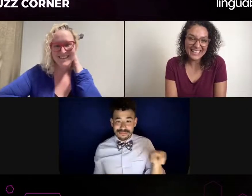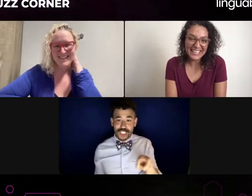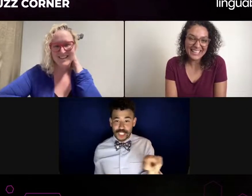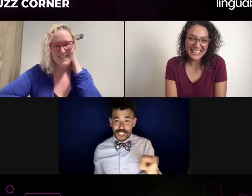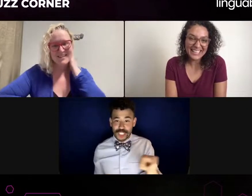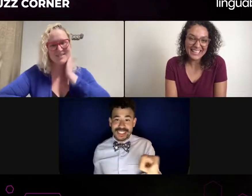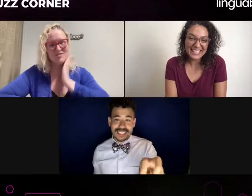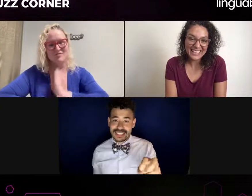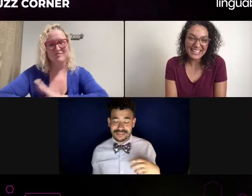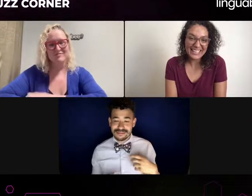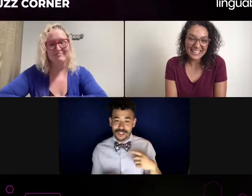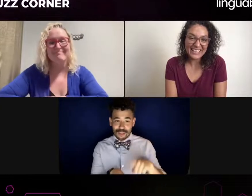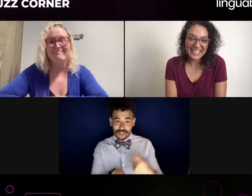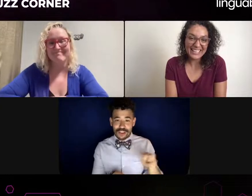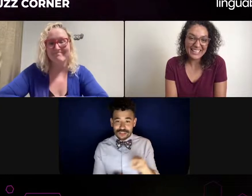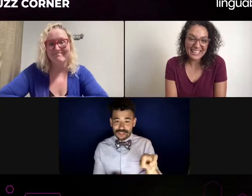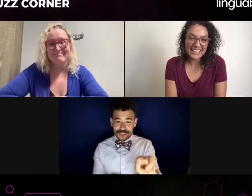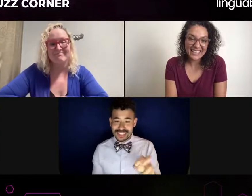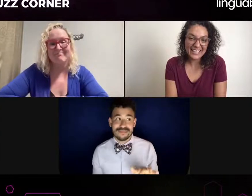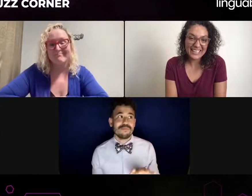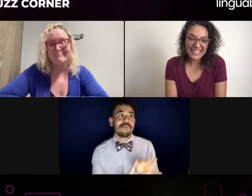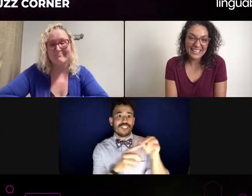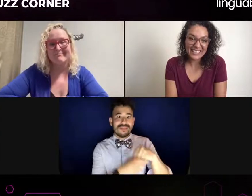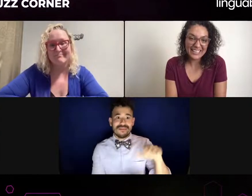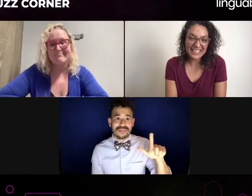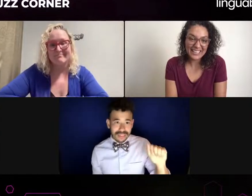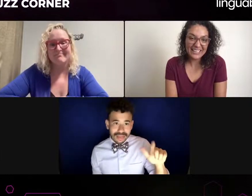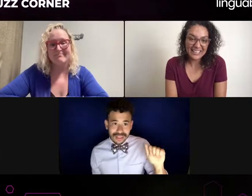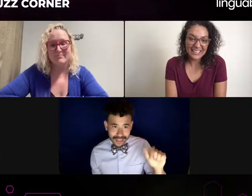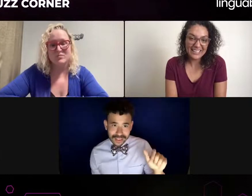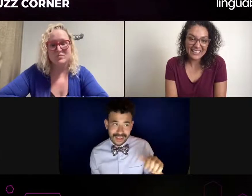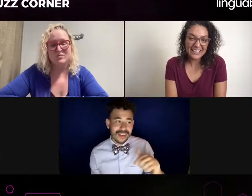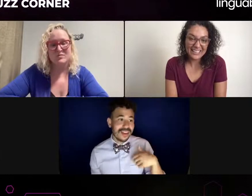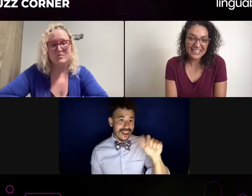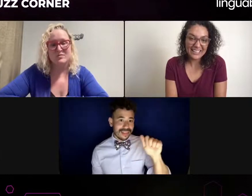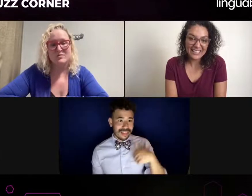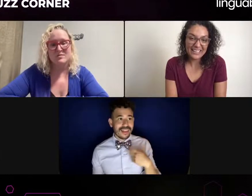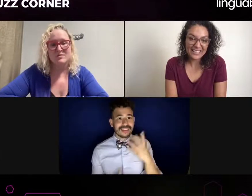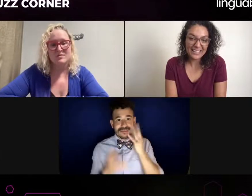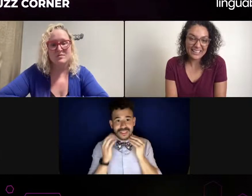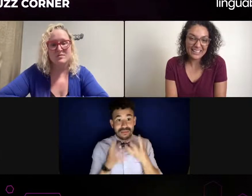It just kind of want to focus on my craft, On my scene partner, looking at each other and making that connection with them.